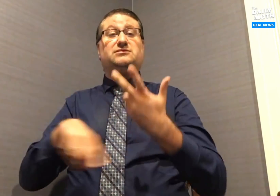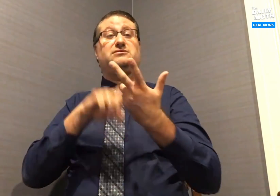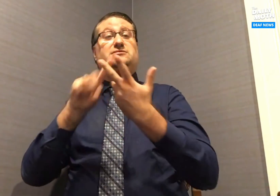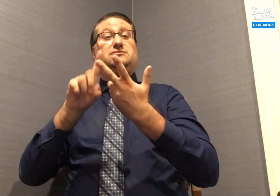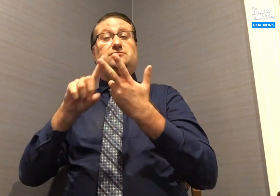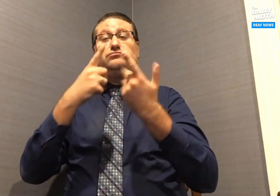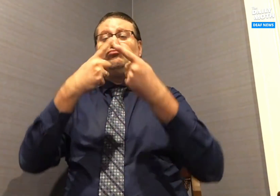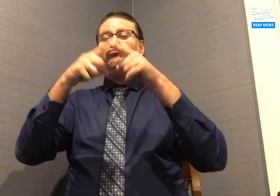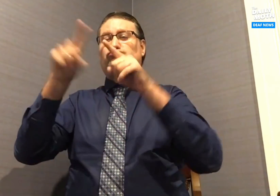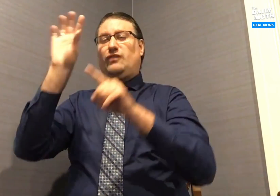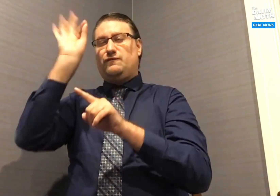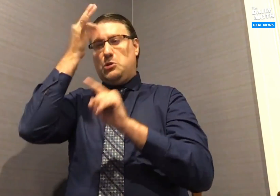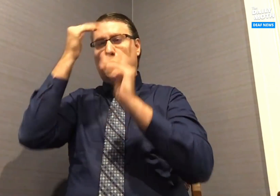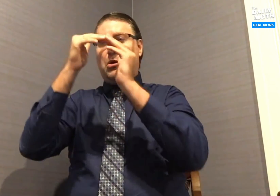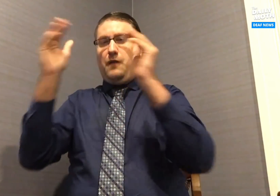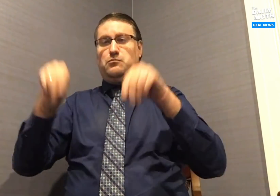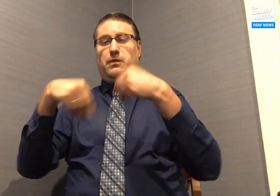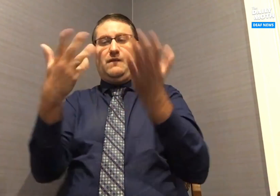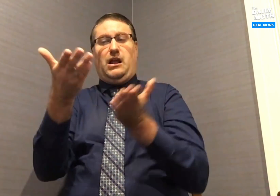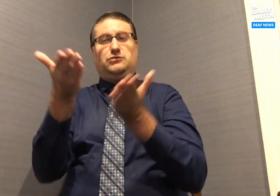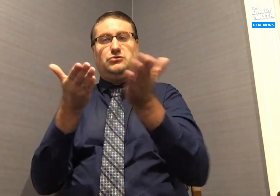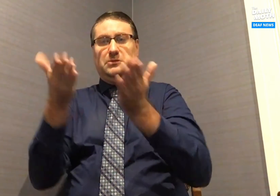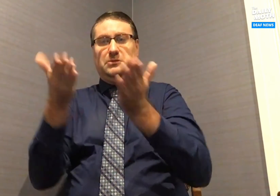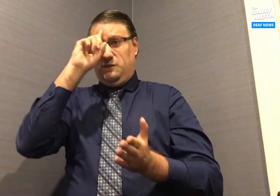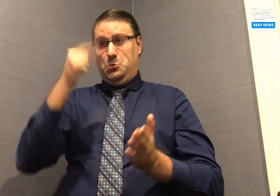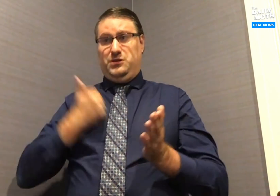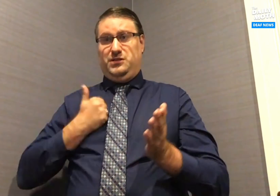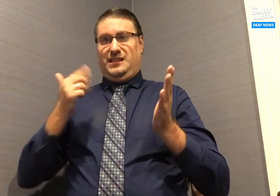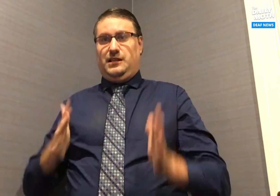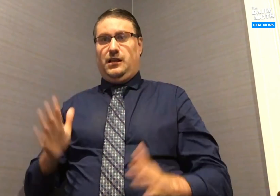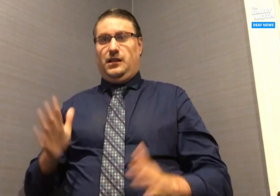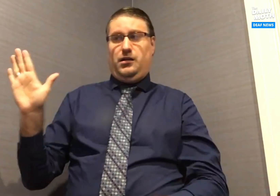and various federal services for Canadians.